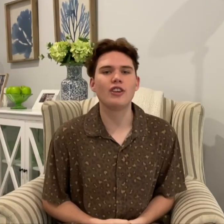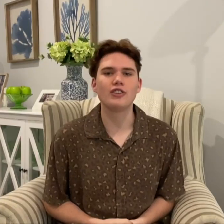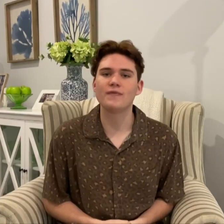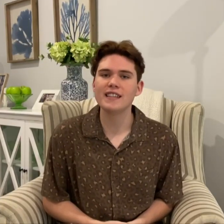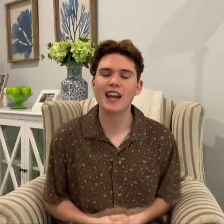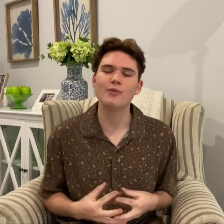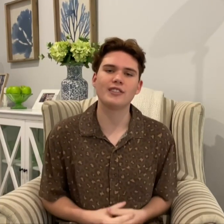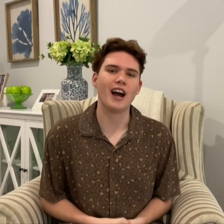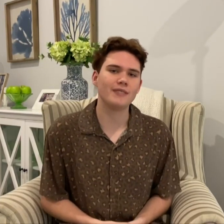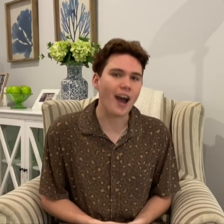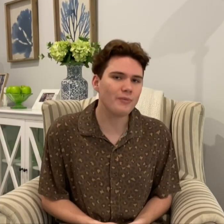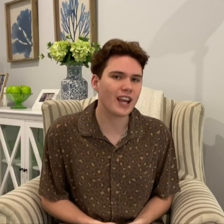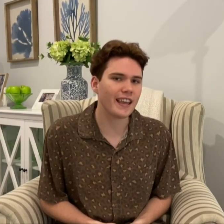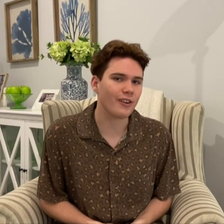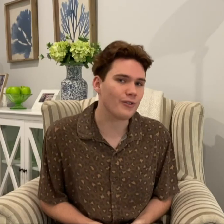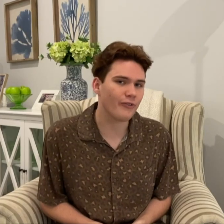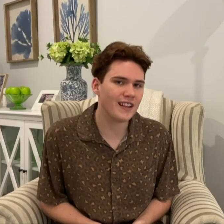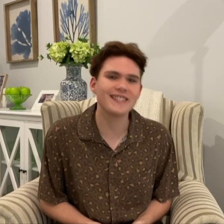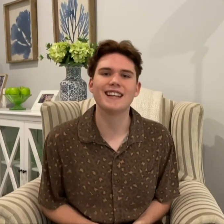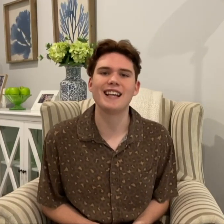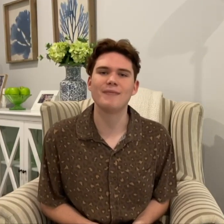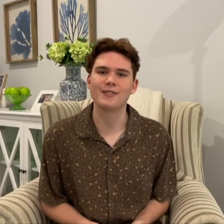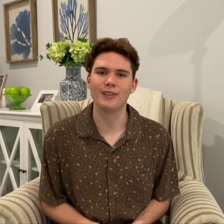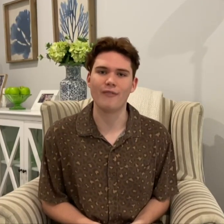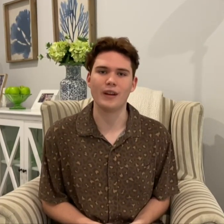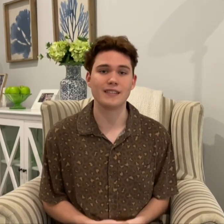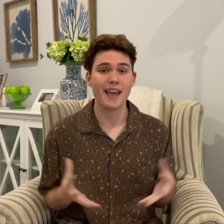You can use FaceTime or Skype to help check in on your friends, classmates, or loved ones.